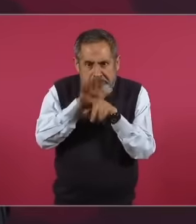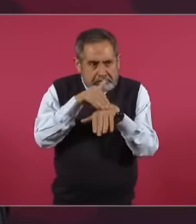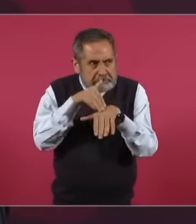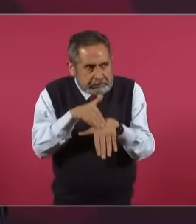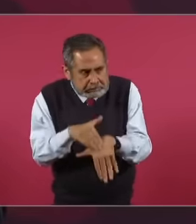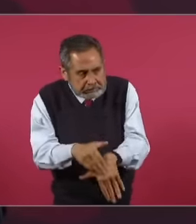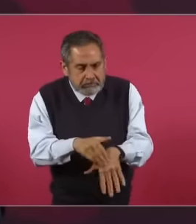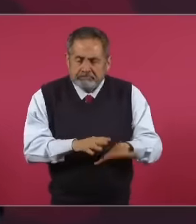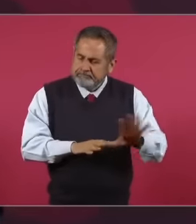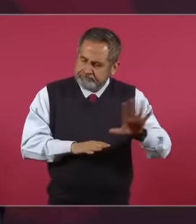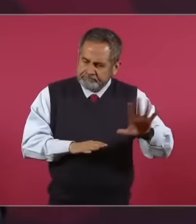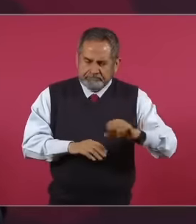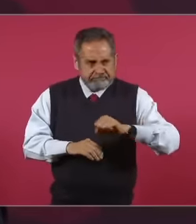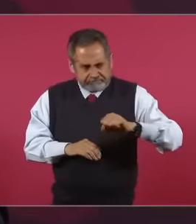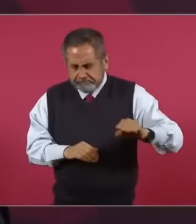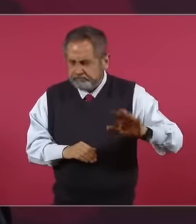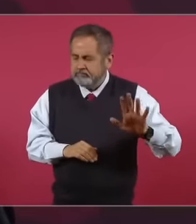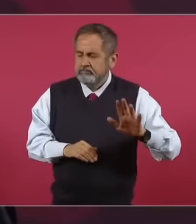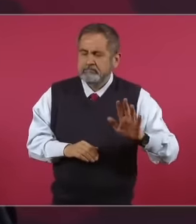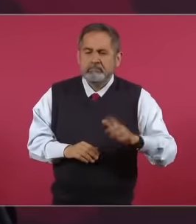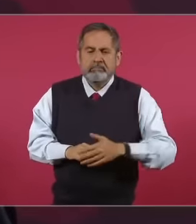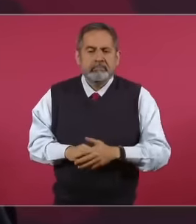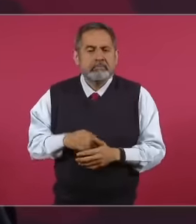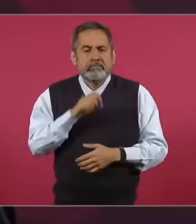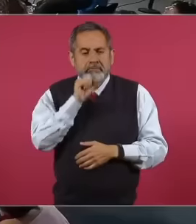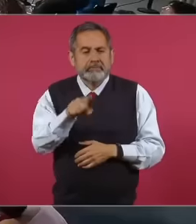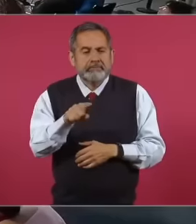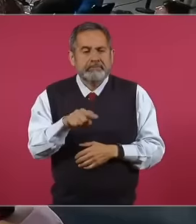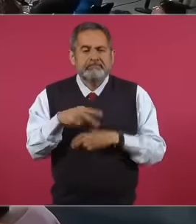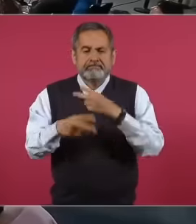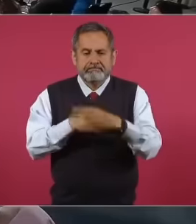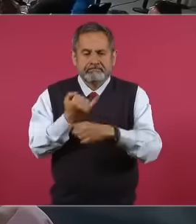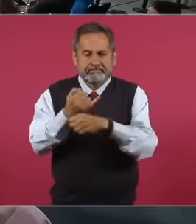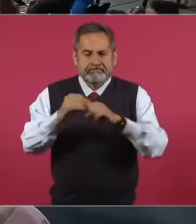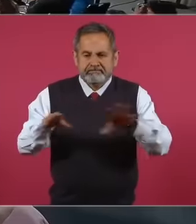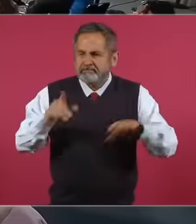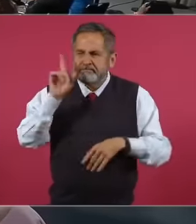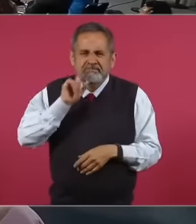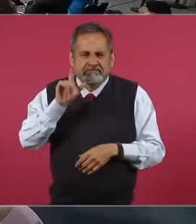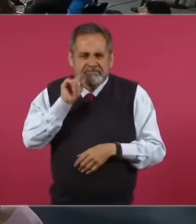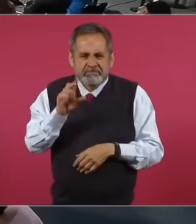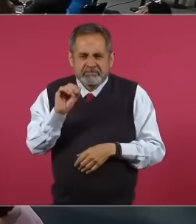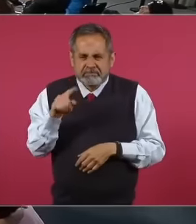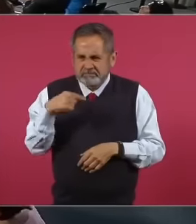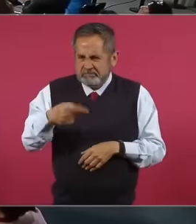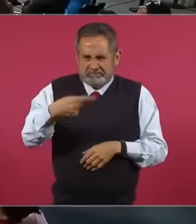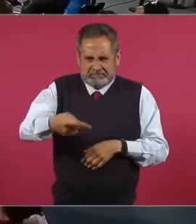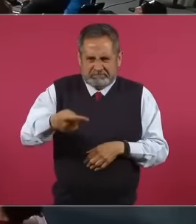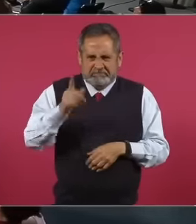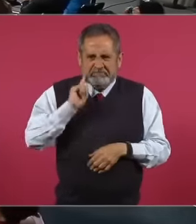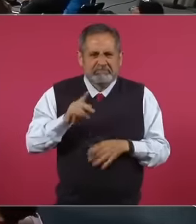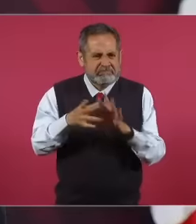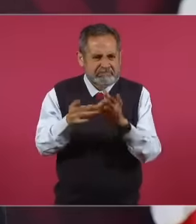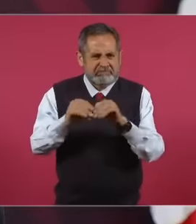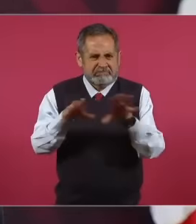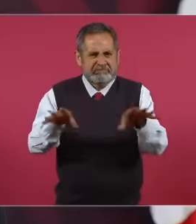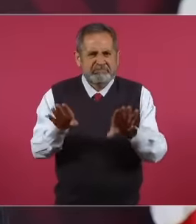to be manipulated and we are going to report tomorrow or the day after about what the reform